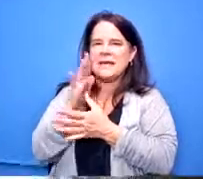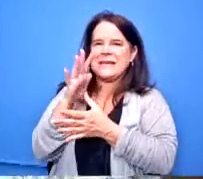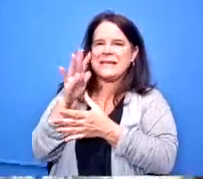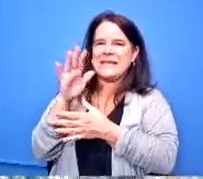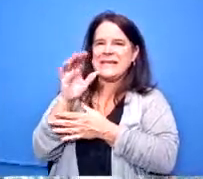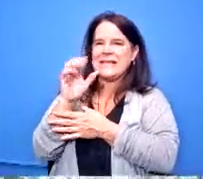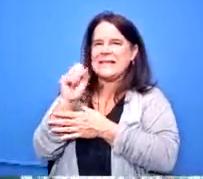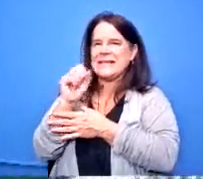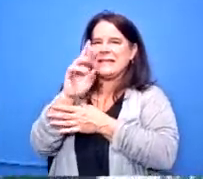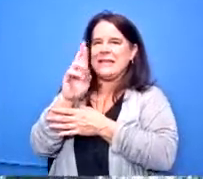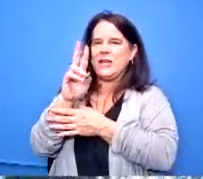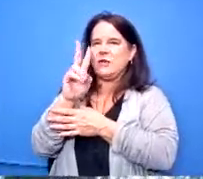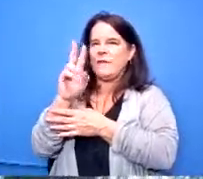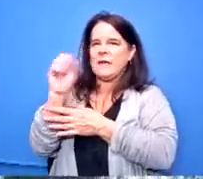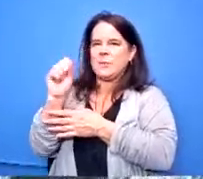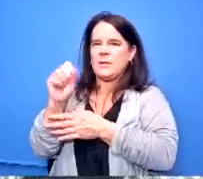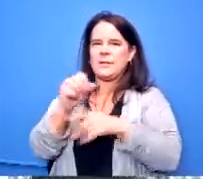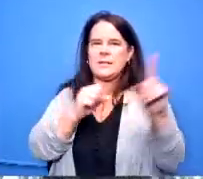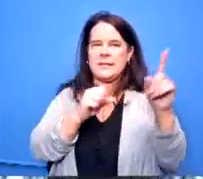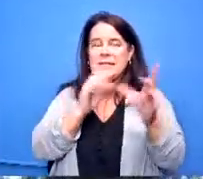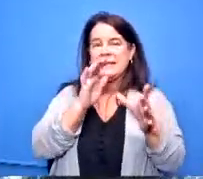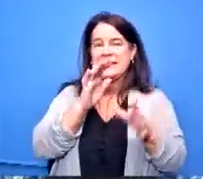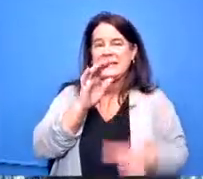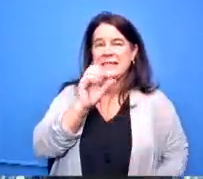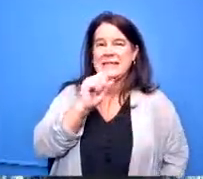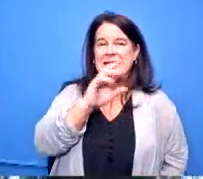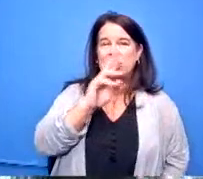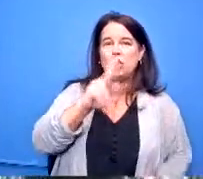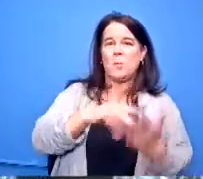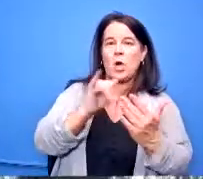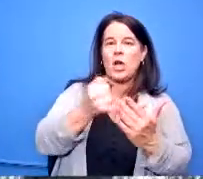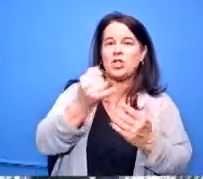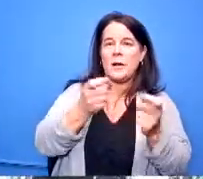minish weber who's the senior project manager but we appreciate the opportunity to serve as